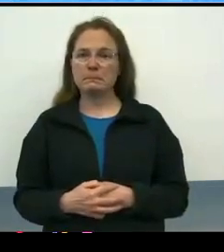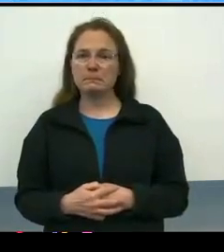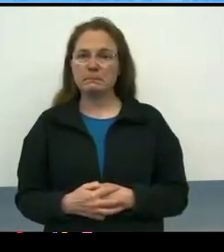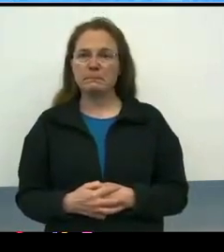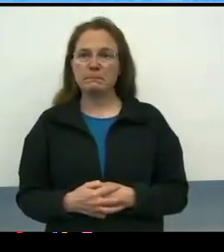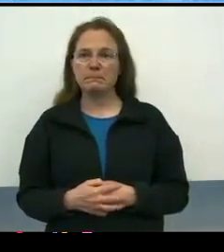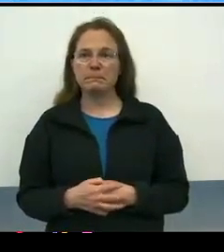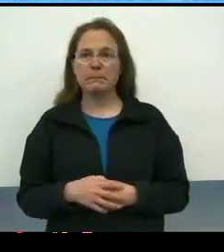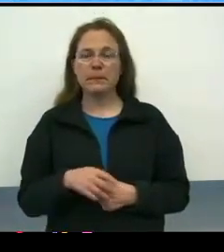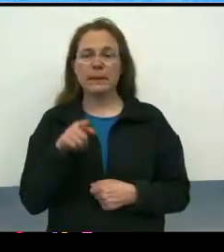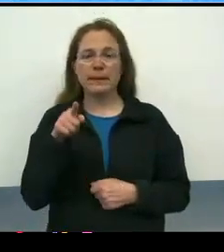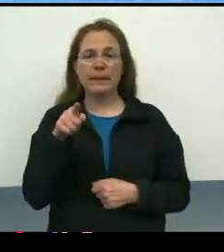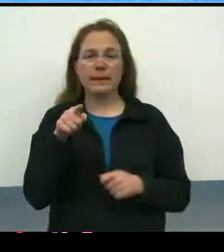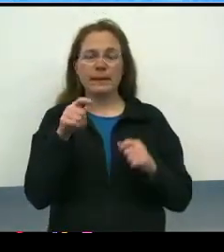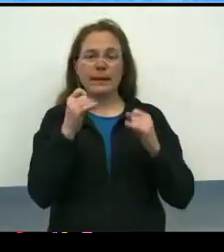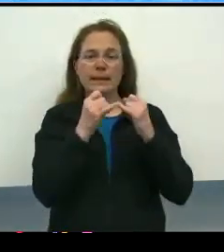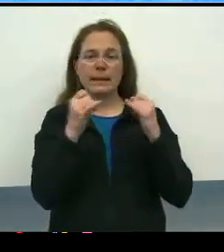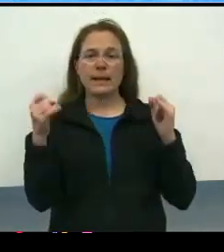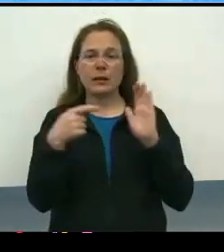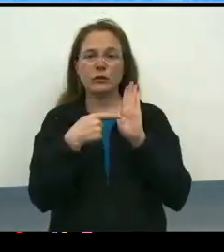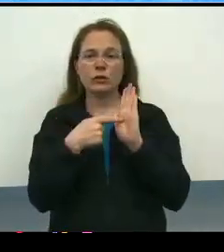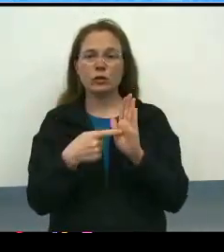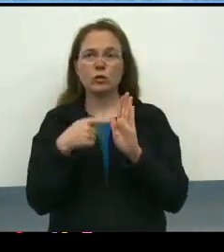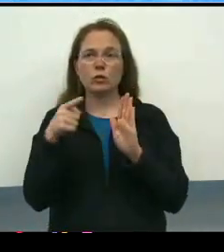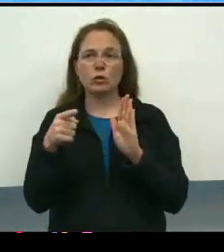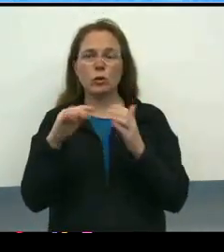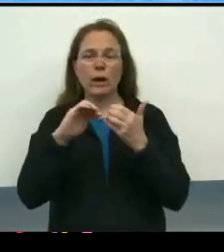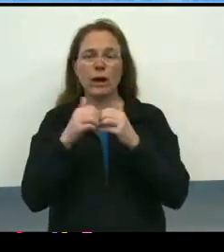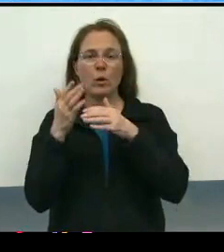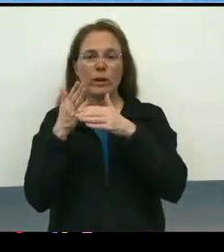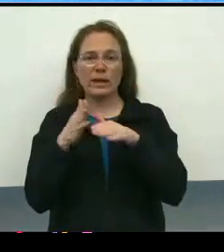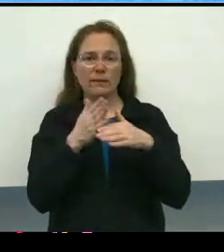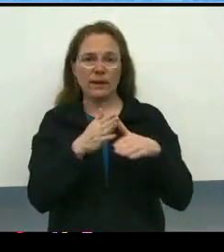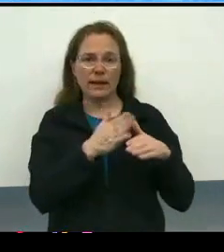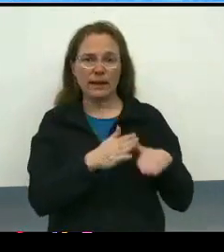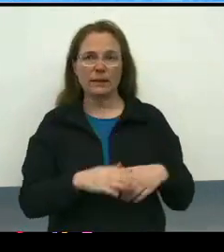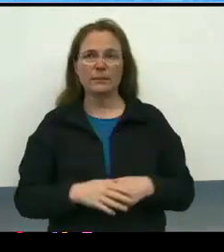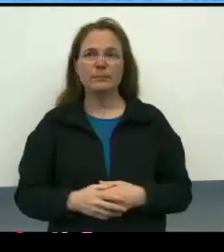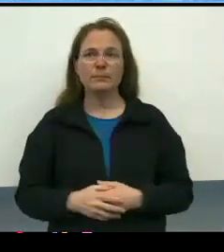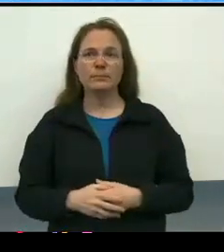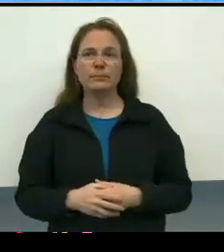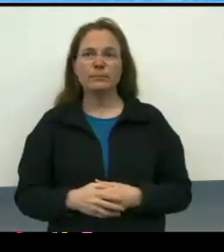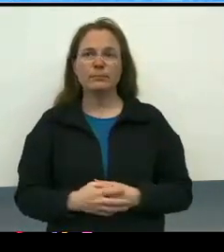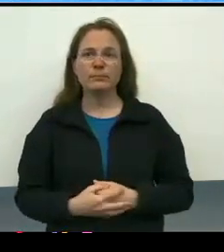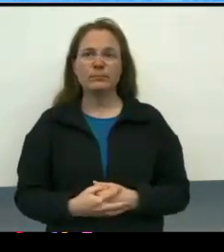This slide just shows the work streams as we've divided them, again, just from a project management perspective.